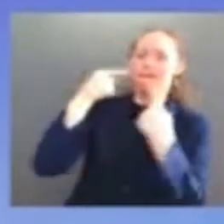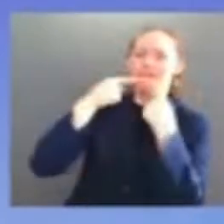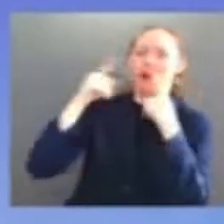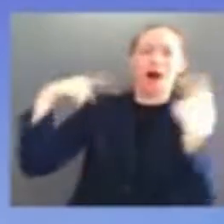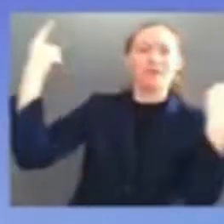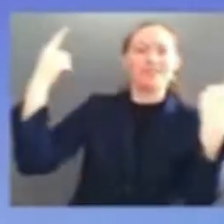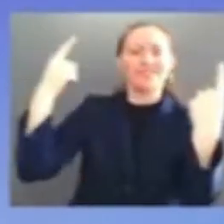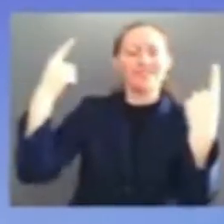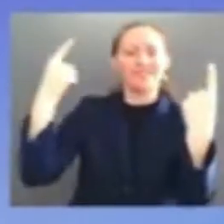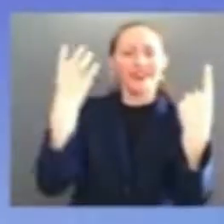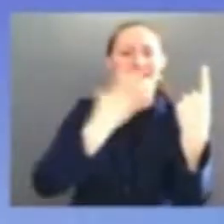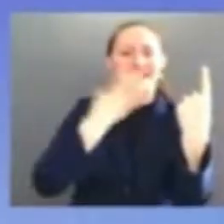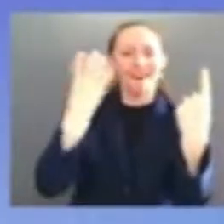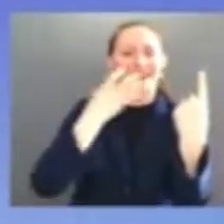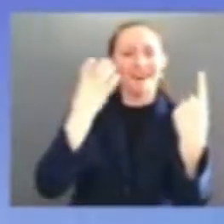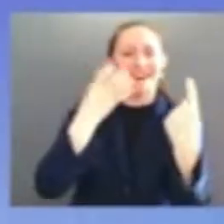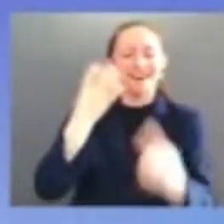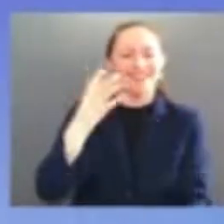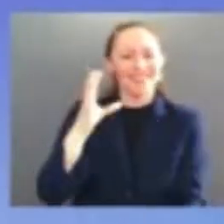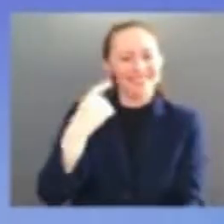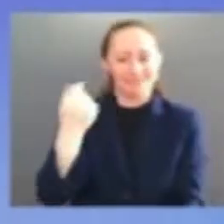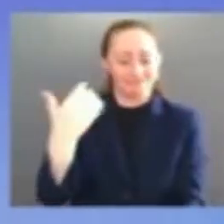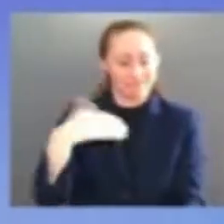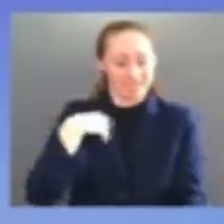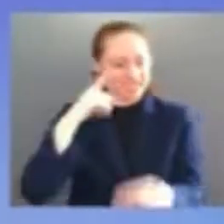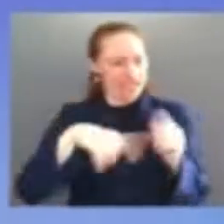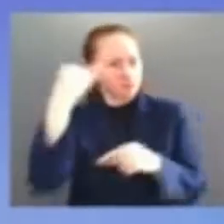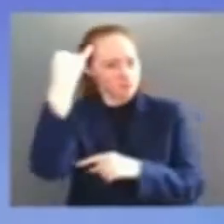i couldn't agree more thank you thank you thank you thank you